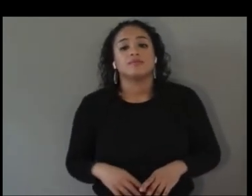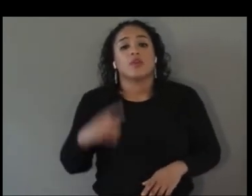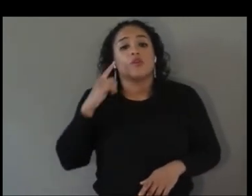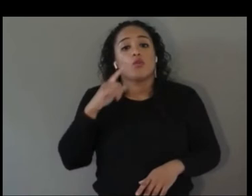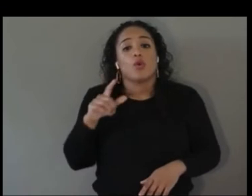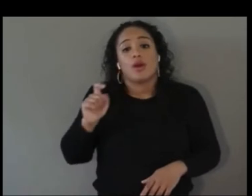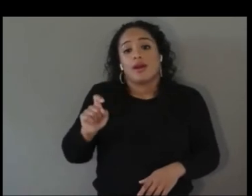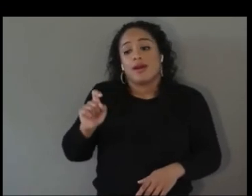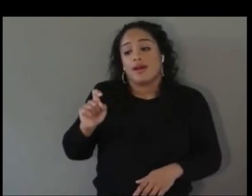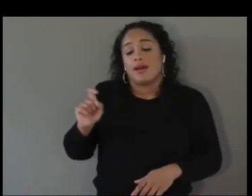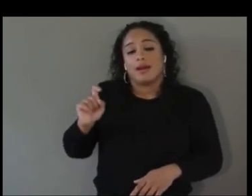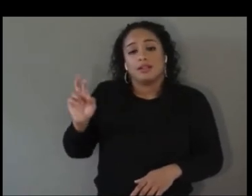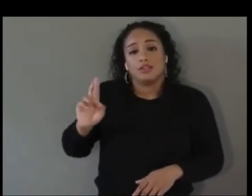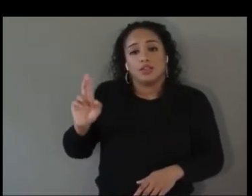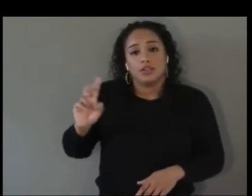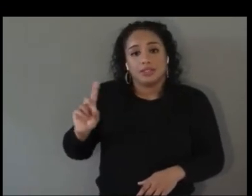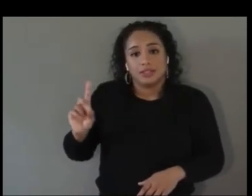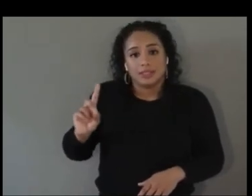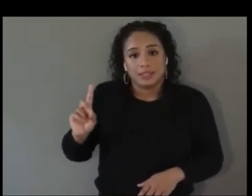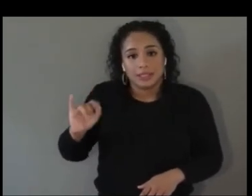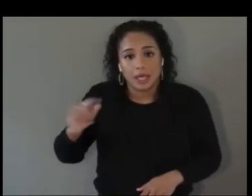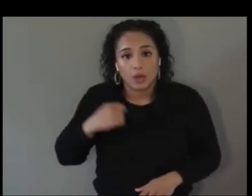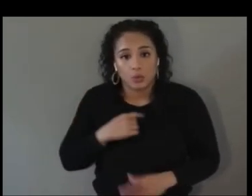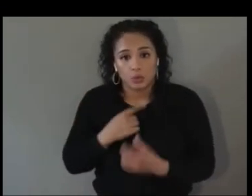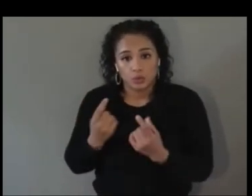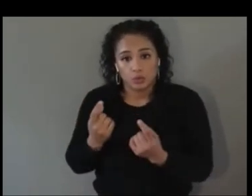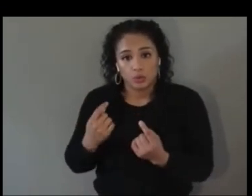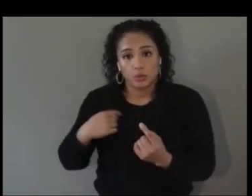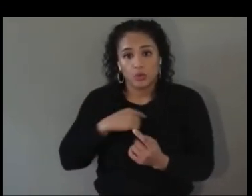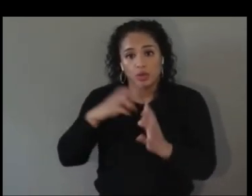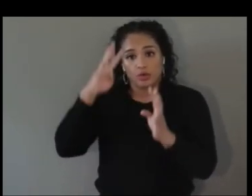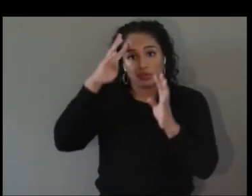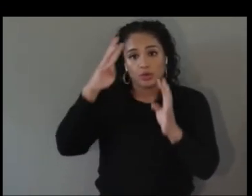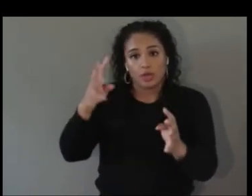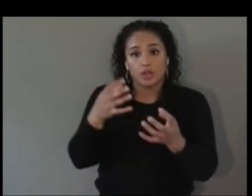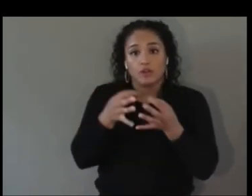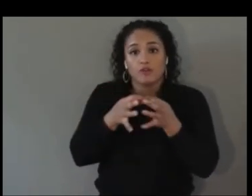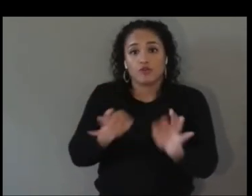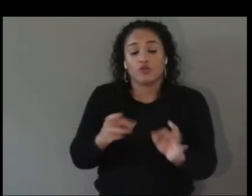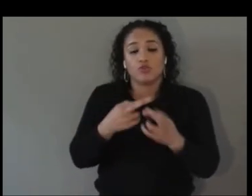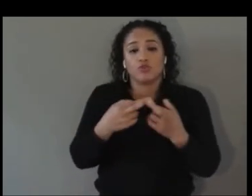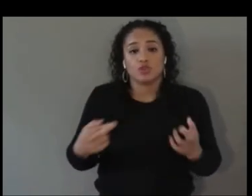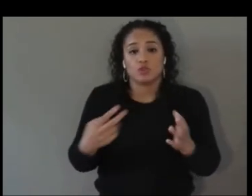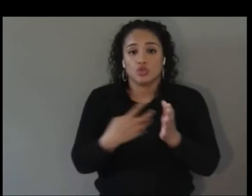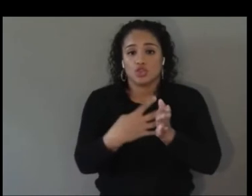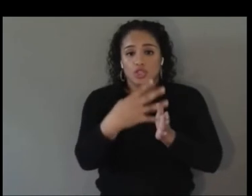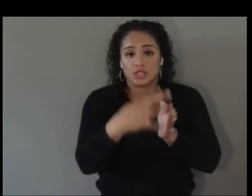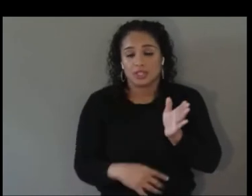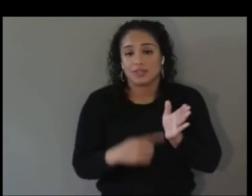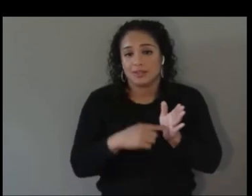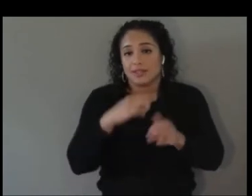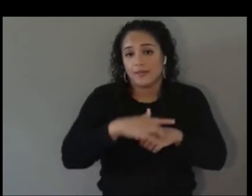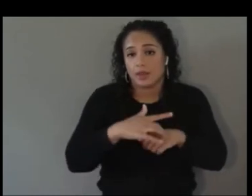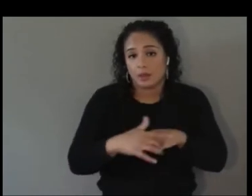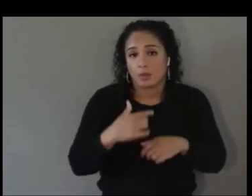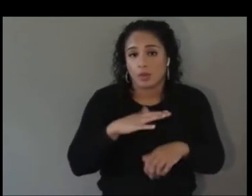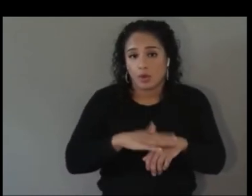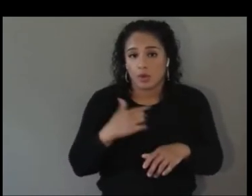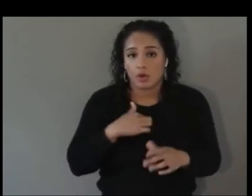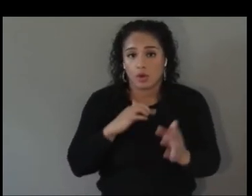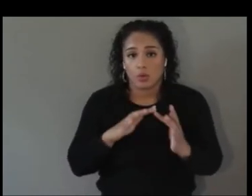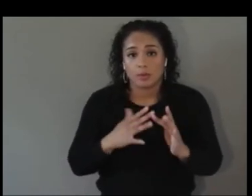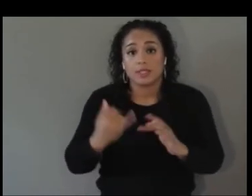a free resources sheet, which is available on our website and if you are looking to support diversity